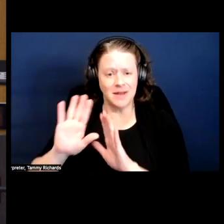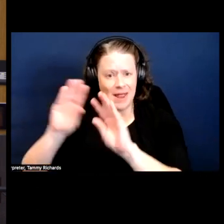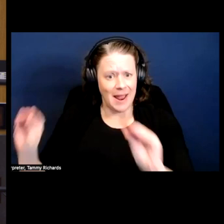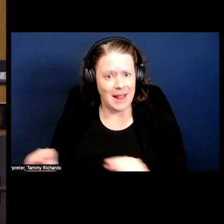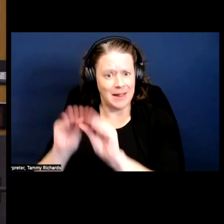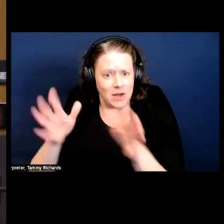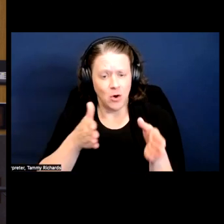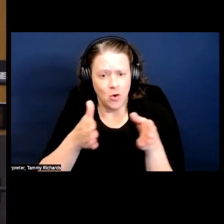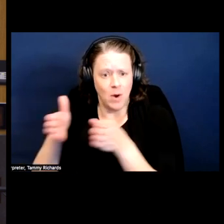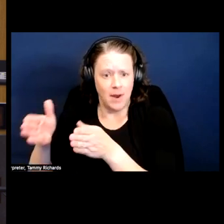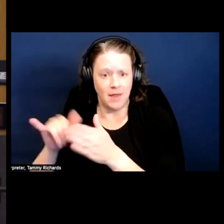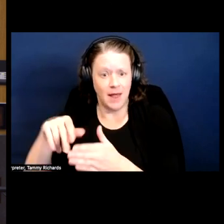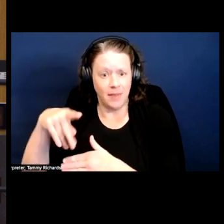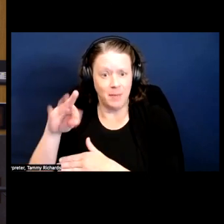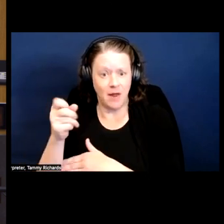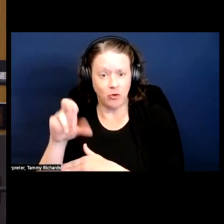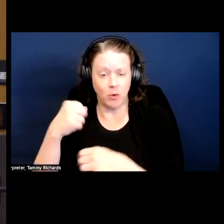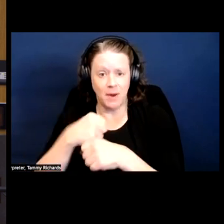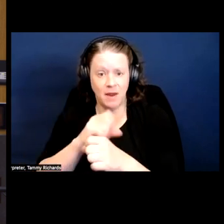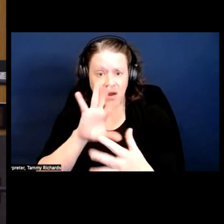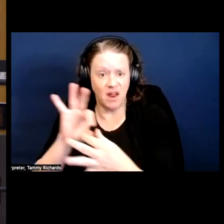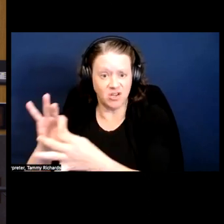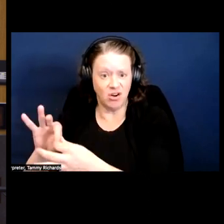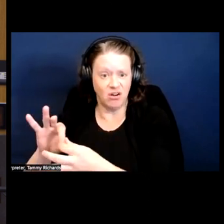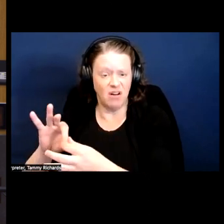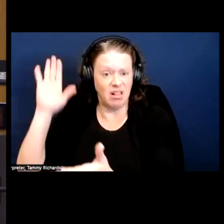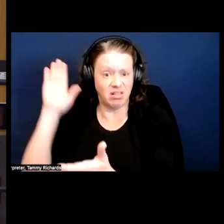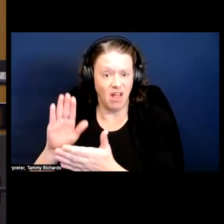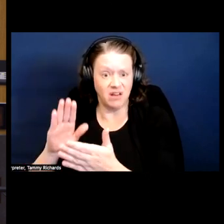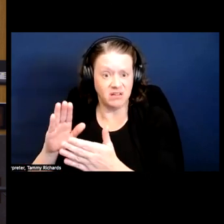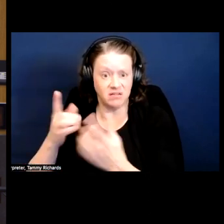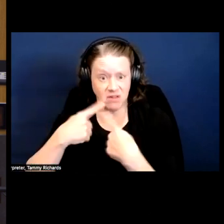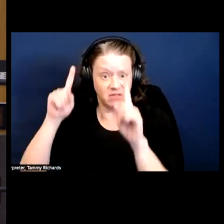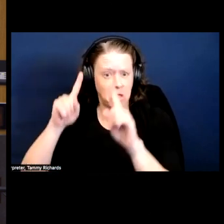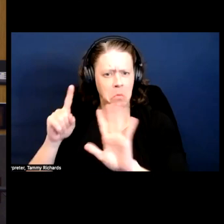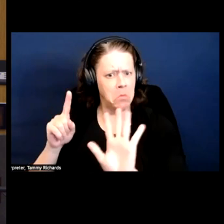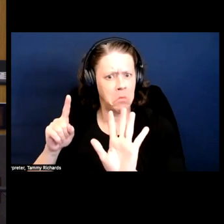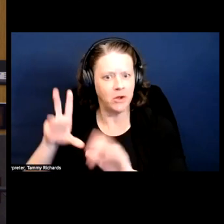clear way that the Panthers were making connections between ableism and racism and making connections